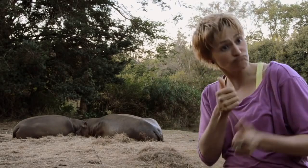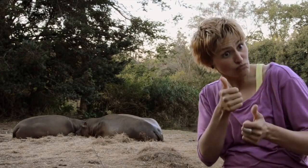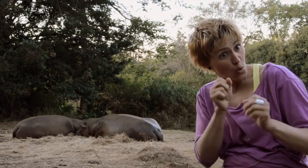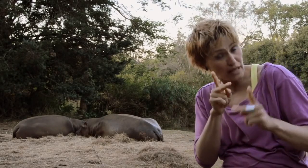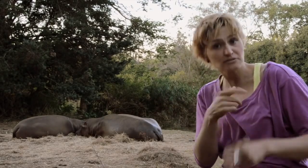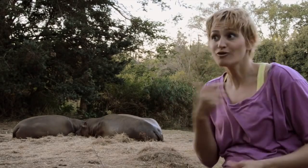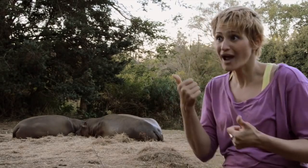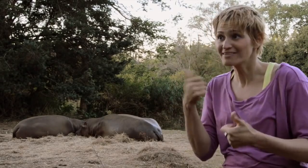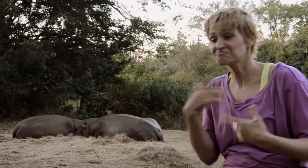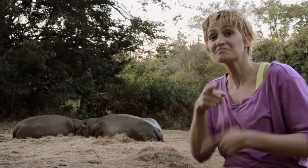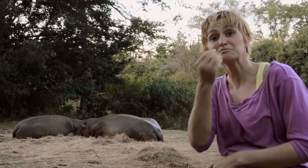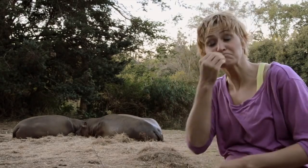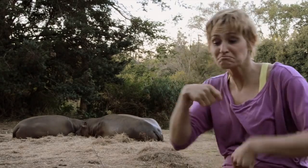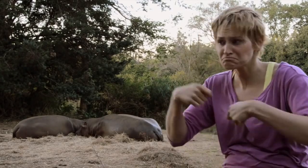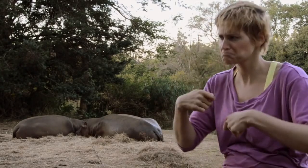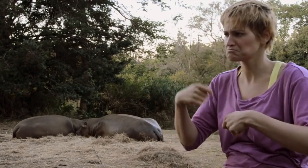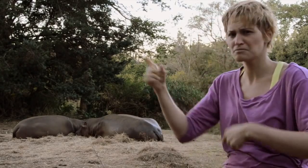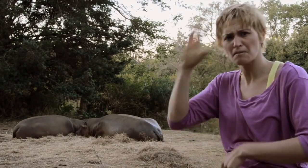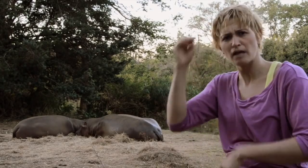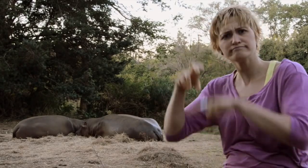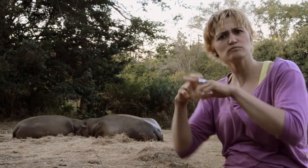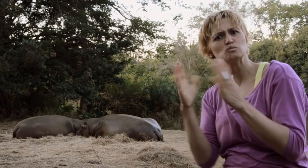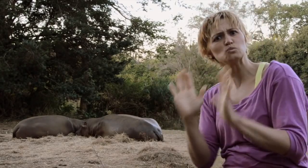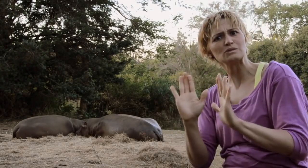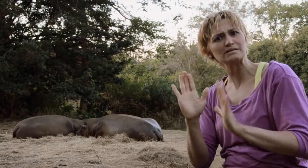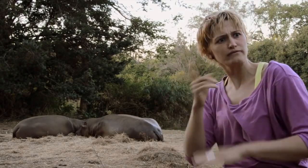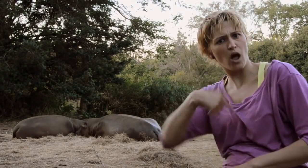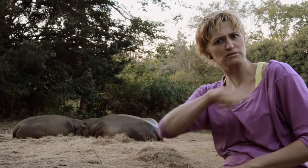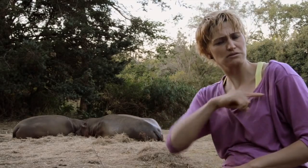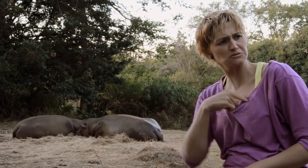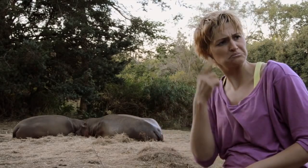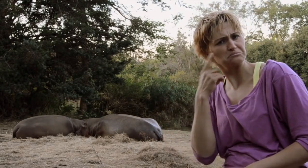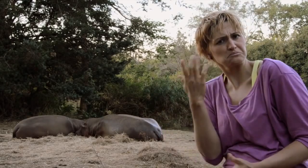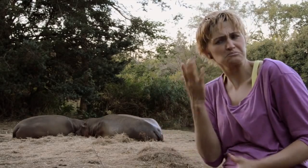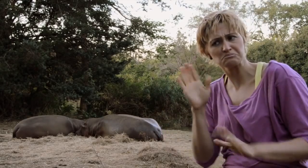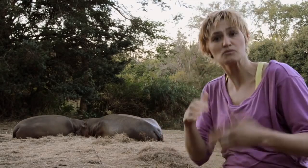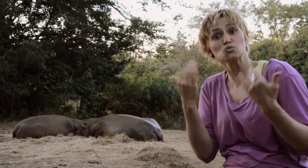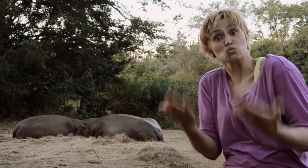all right and then when we were dining, I saw the same man sitting and watching